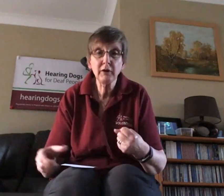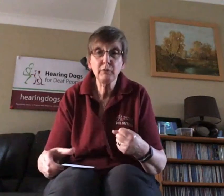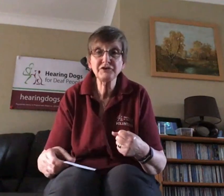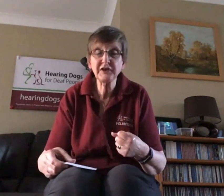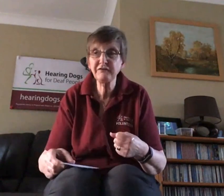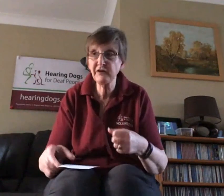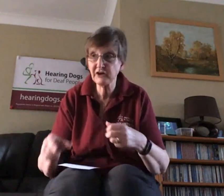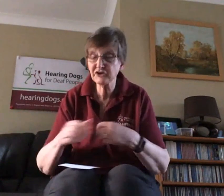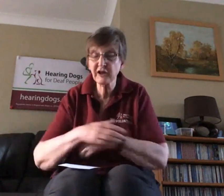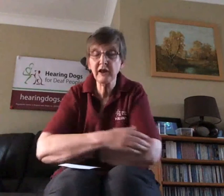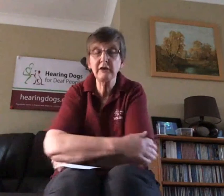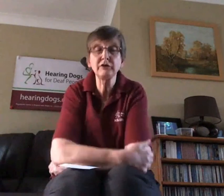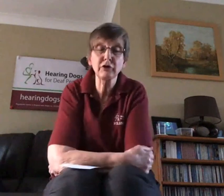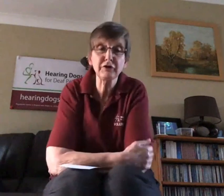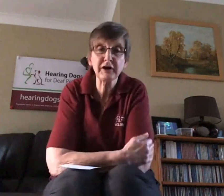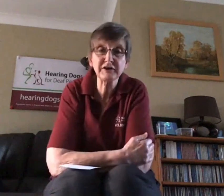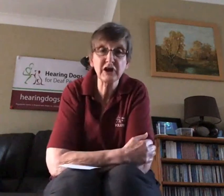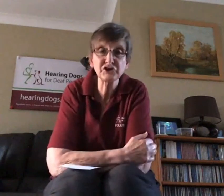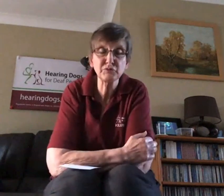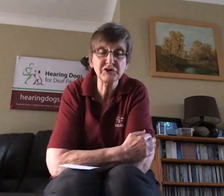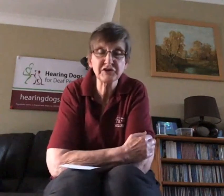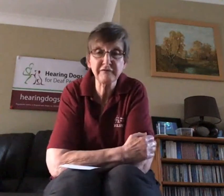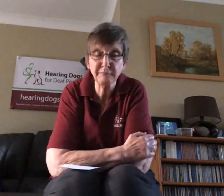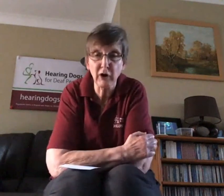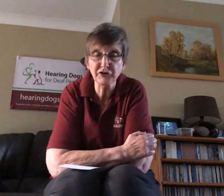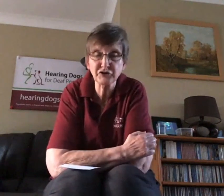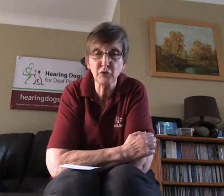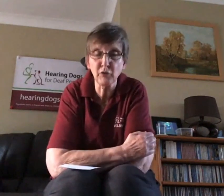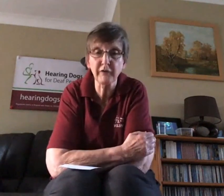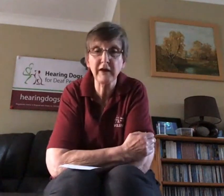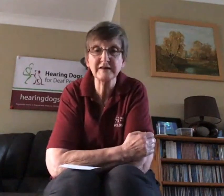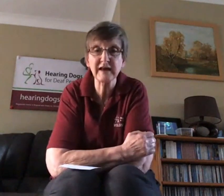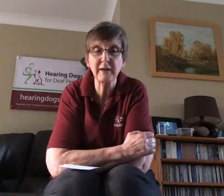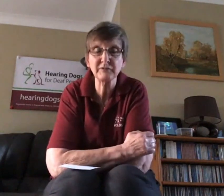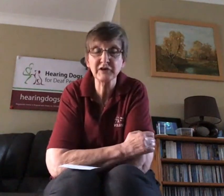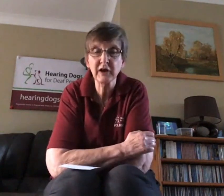once they finish their hearing dog accreditation, once they've passed all of their exams, they